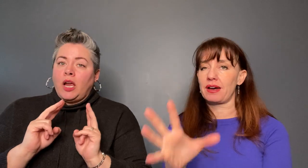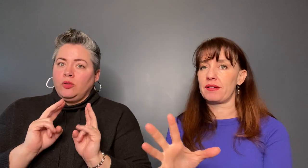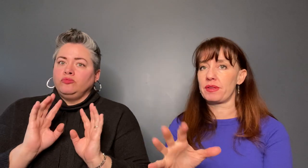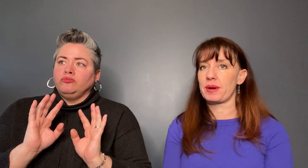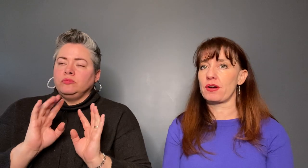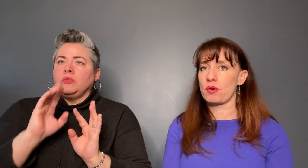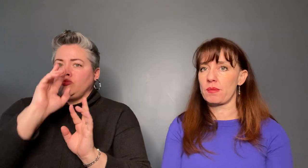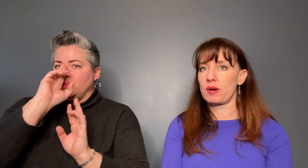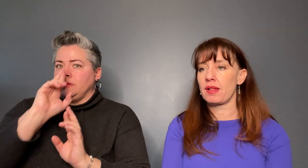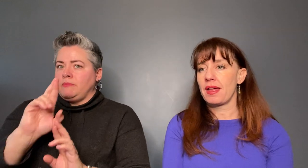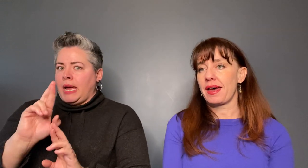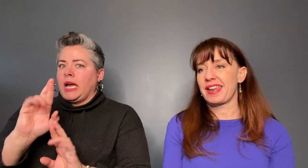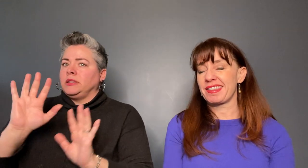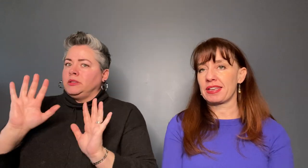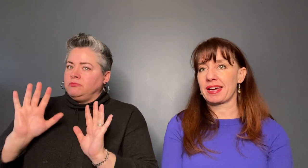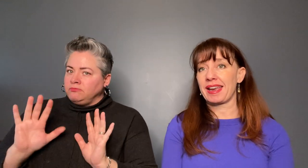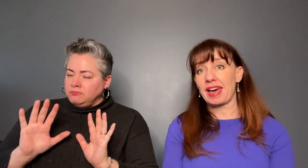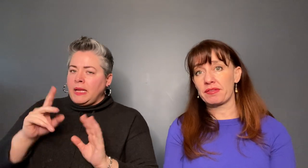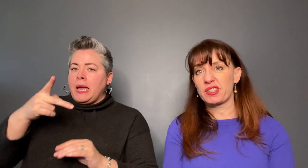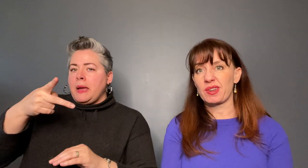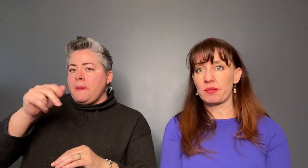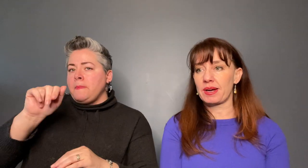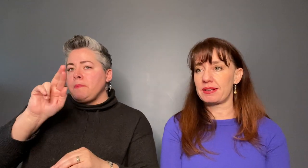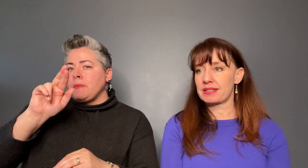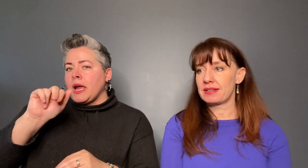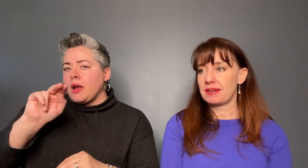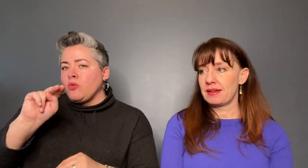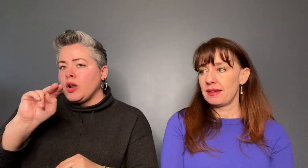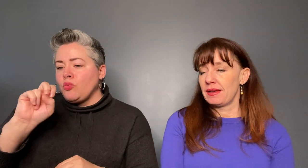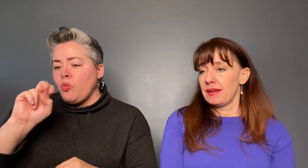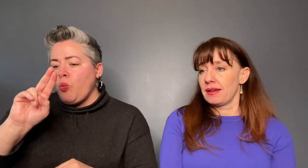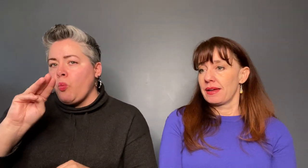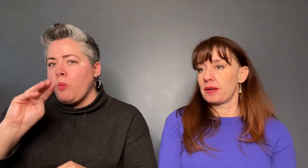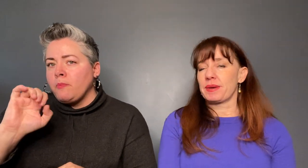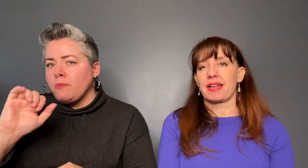the paranormal and I think you kind of have to, otherwise it'll be like